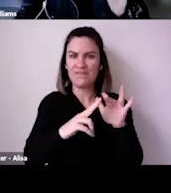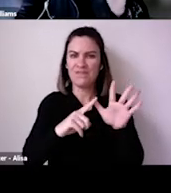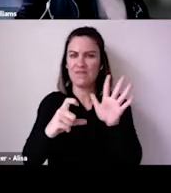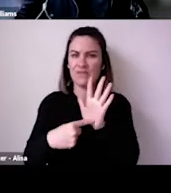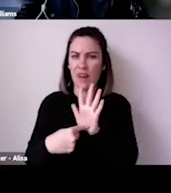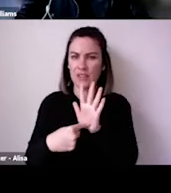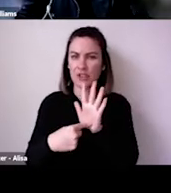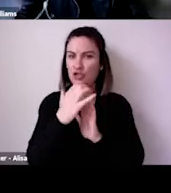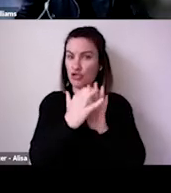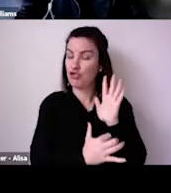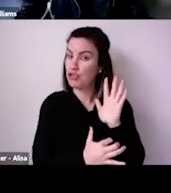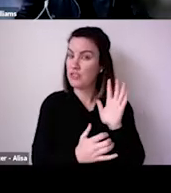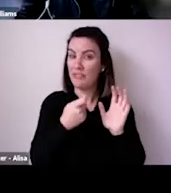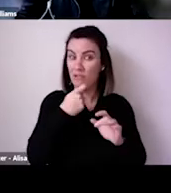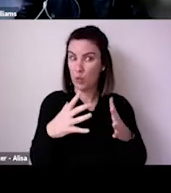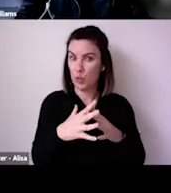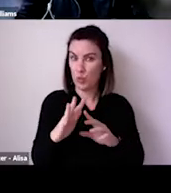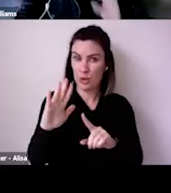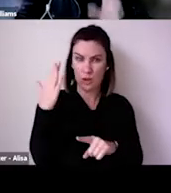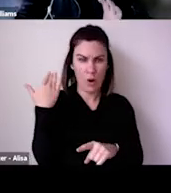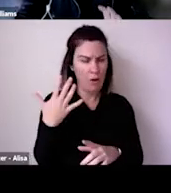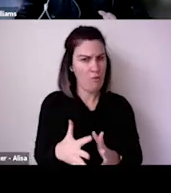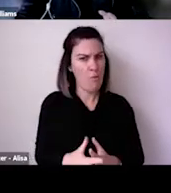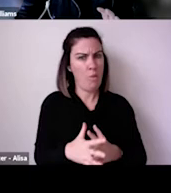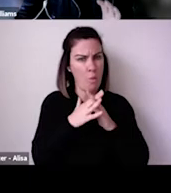So in a moment I'm going to get Alan talking about what he's been observing as international